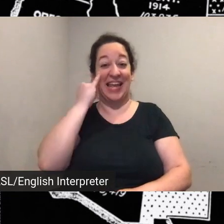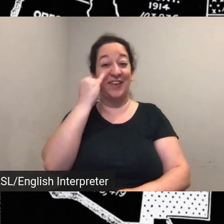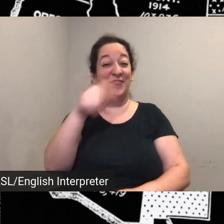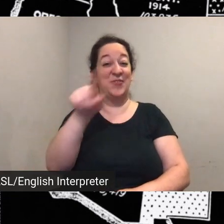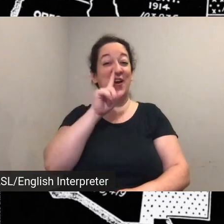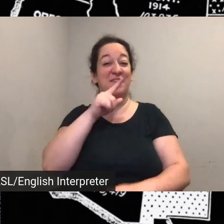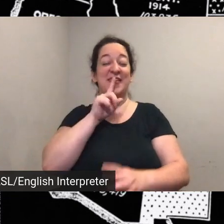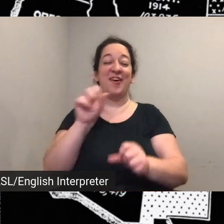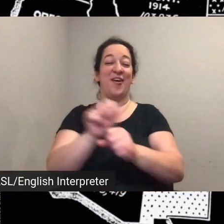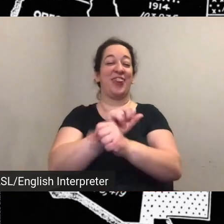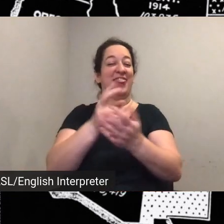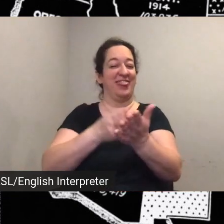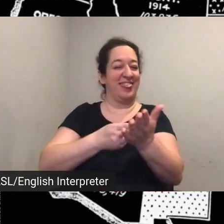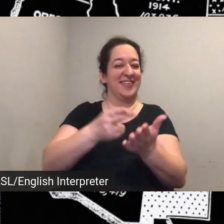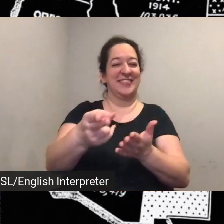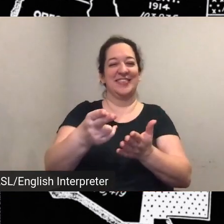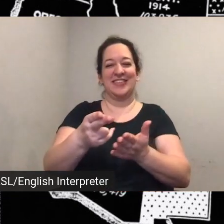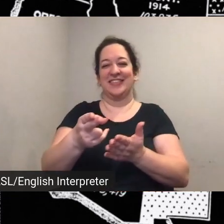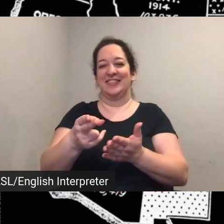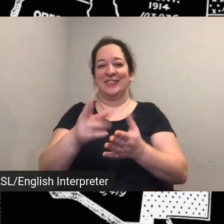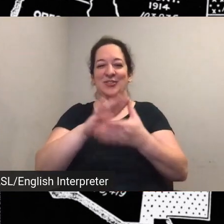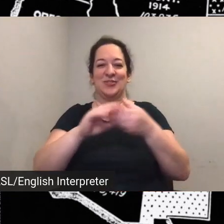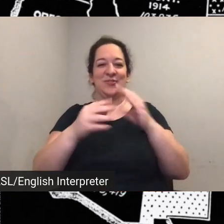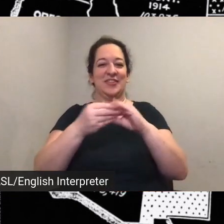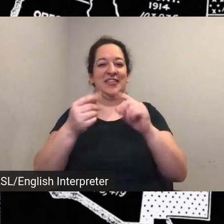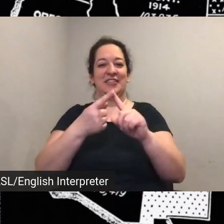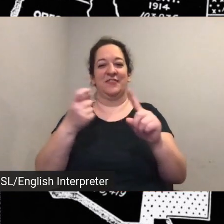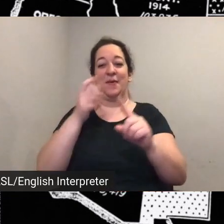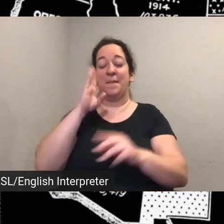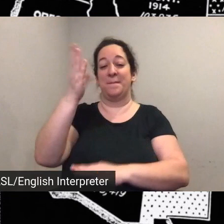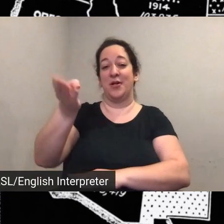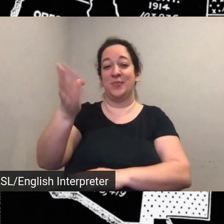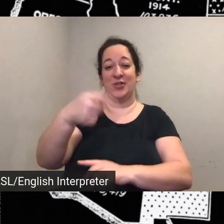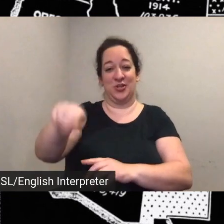please chime in we have a free app you can do so through our website you